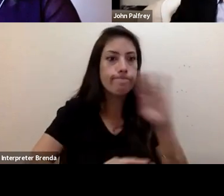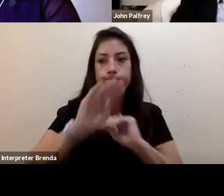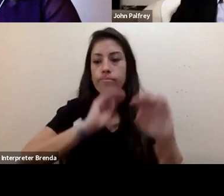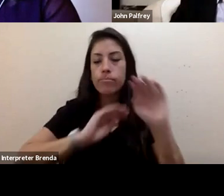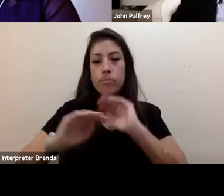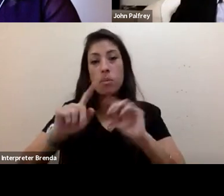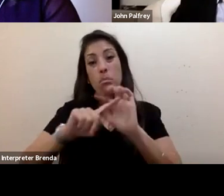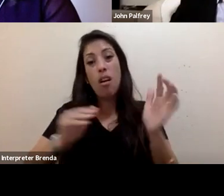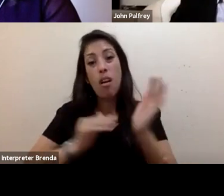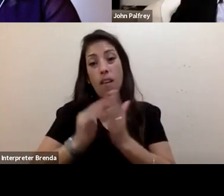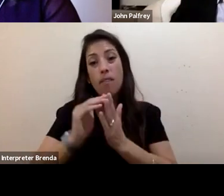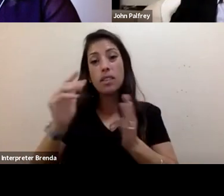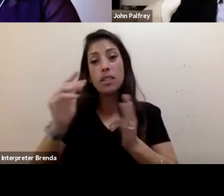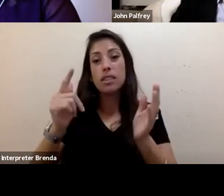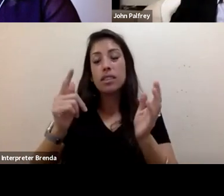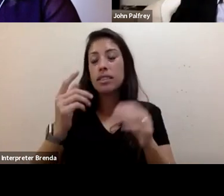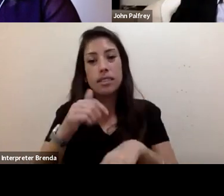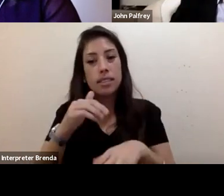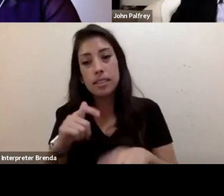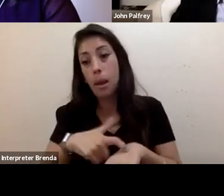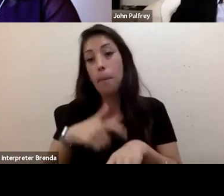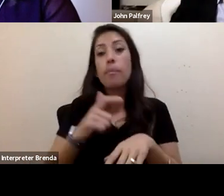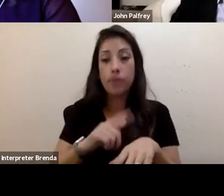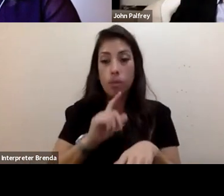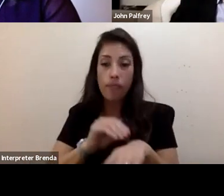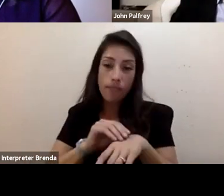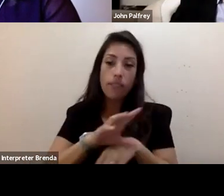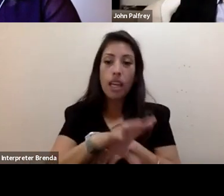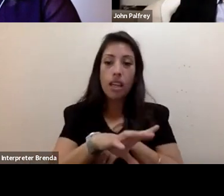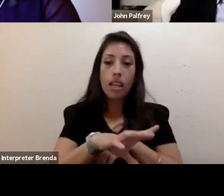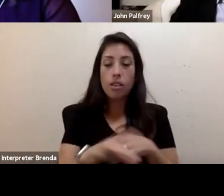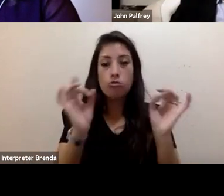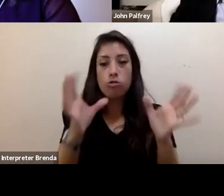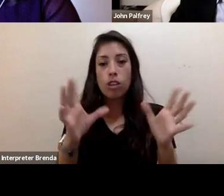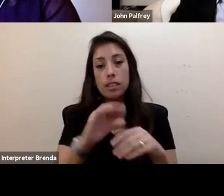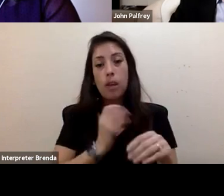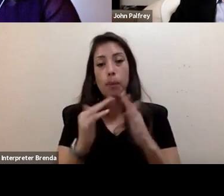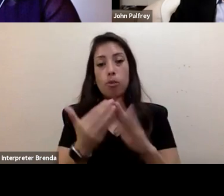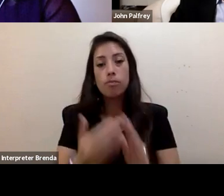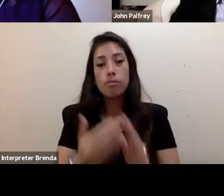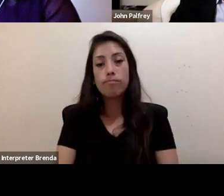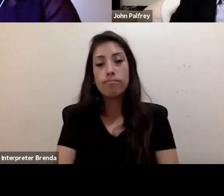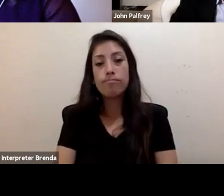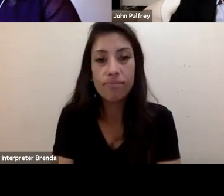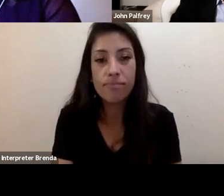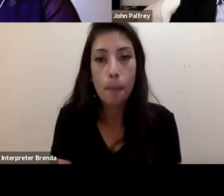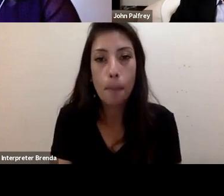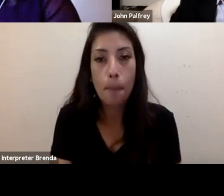the effects of the climate crisis on our communities. So yeah, that's my answer. Extremely helpful,